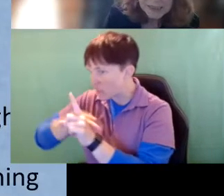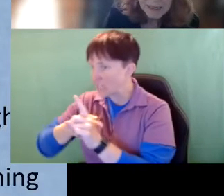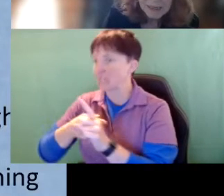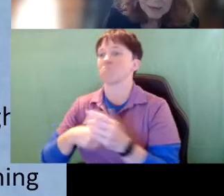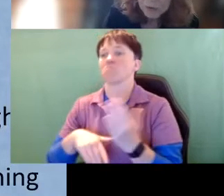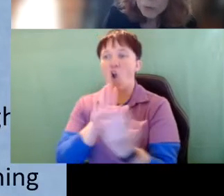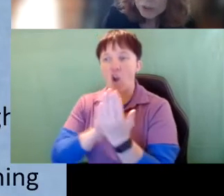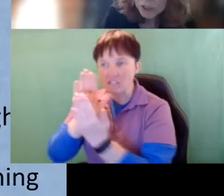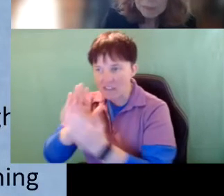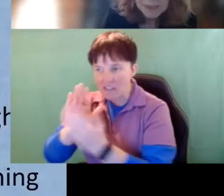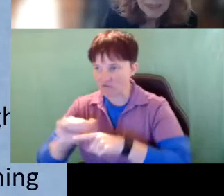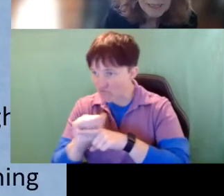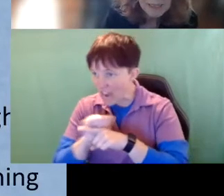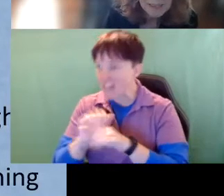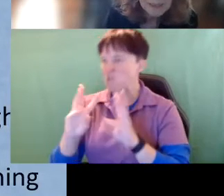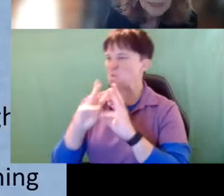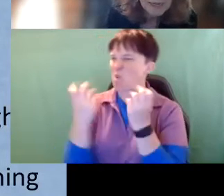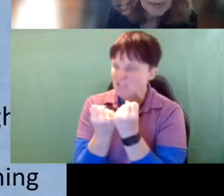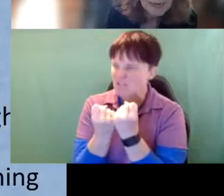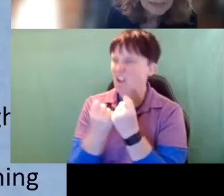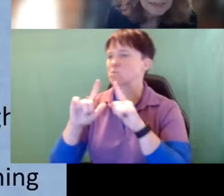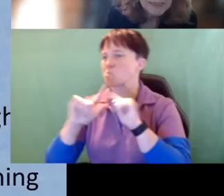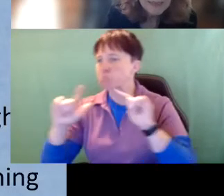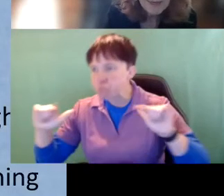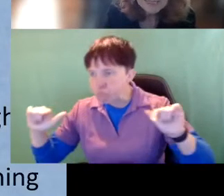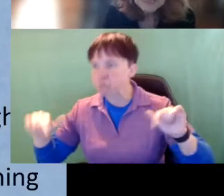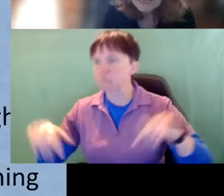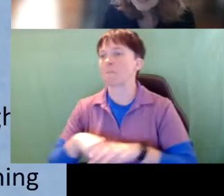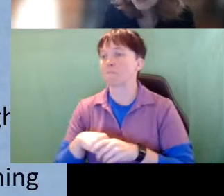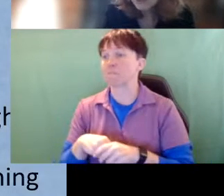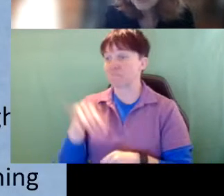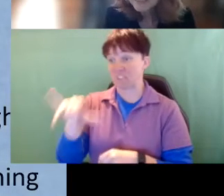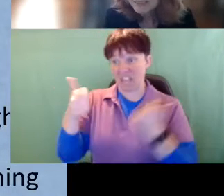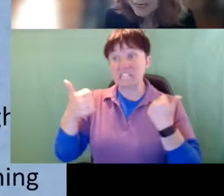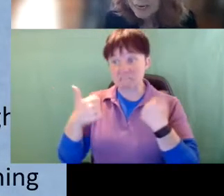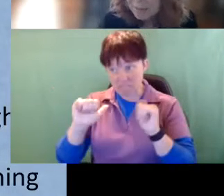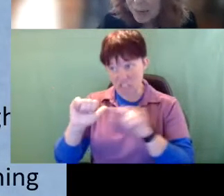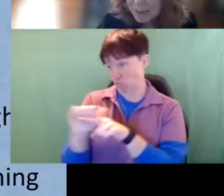thru workshops in that kind of thing, and that is still occurring today, and maybe in